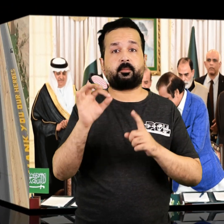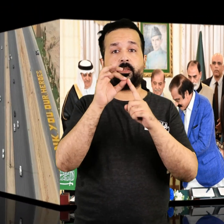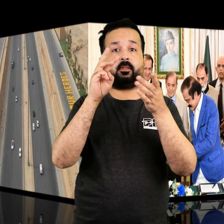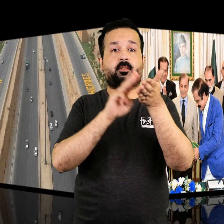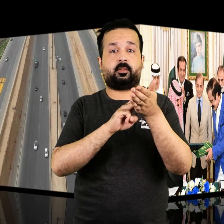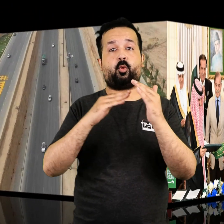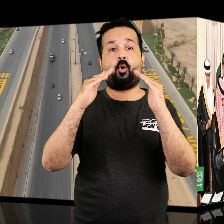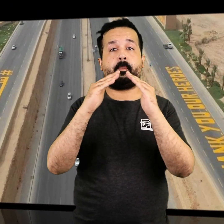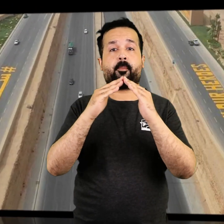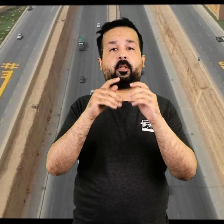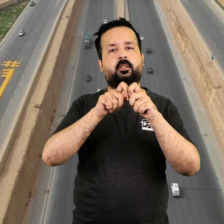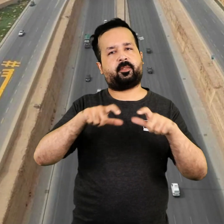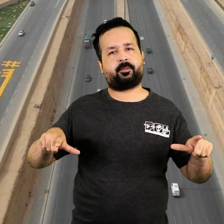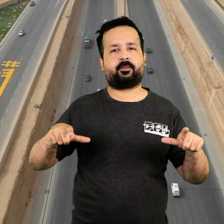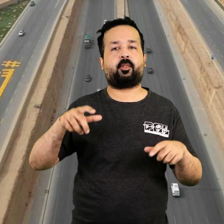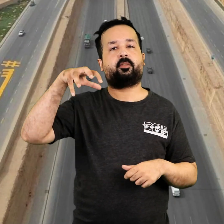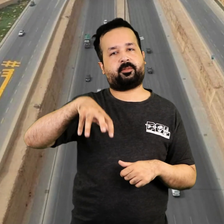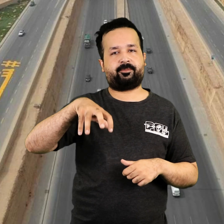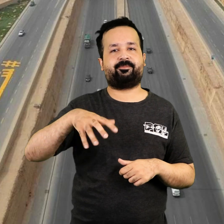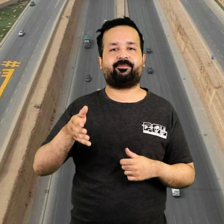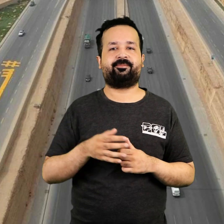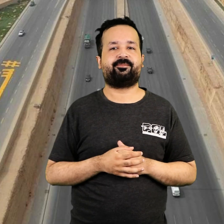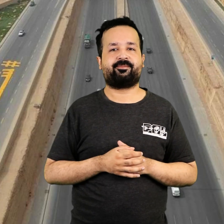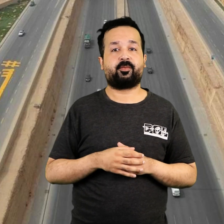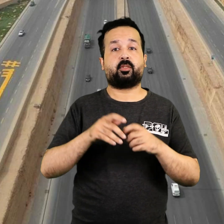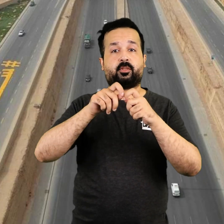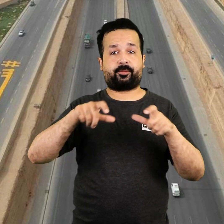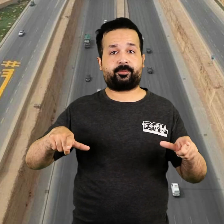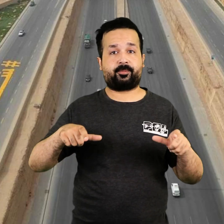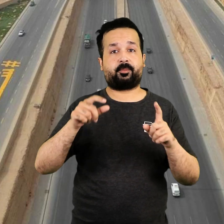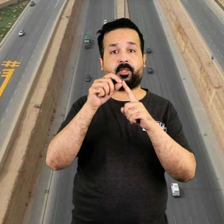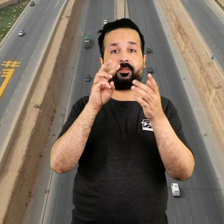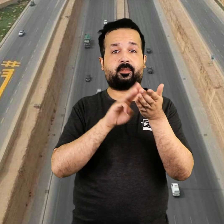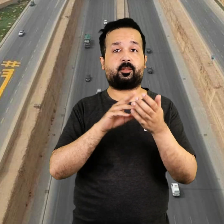In this regard, the ceremony was held at the Prime Minister's House.